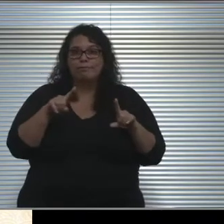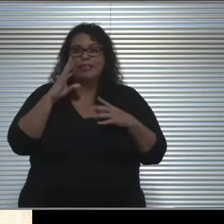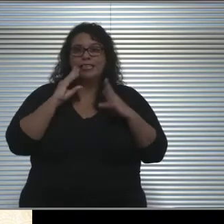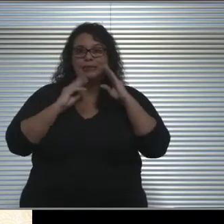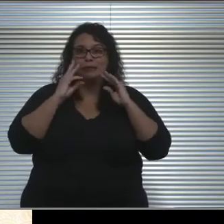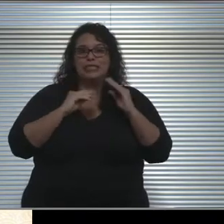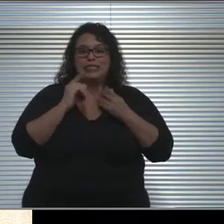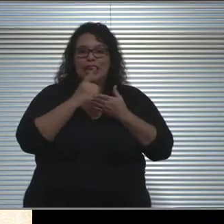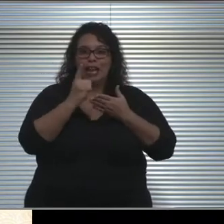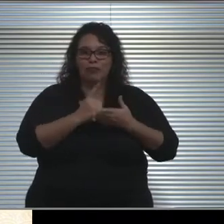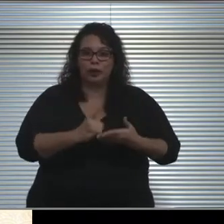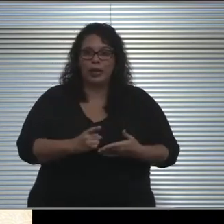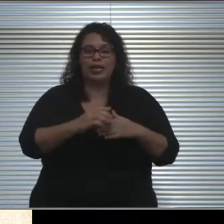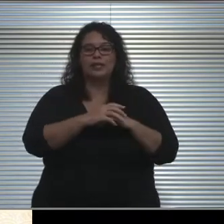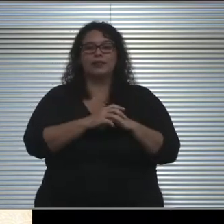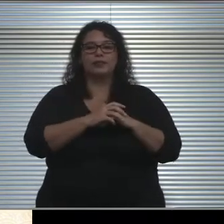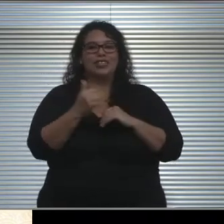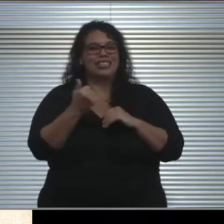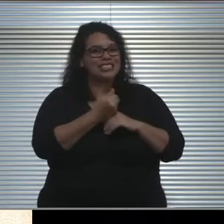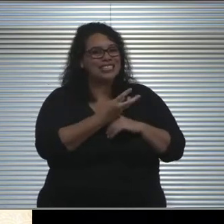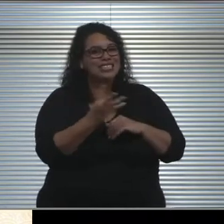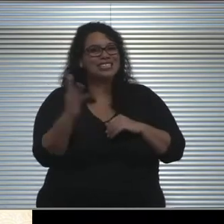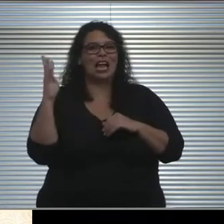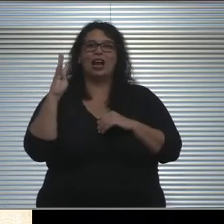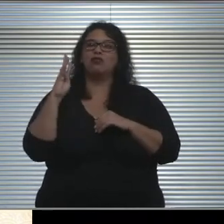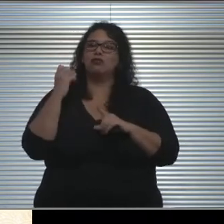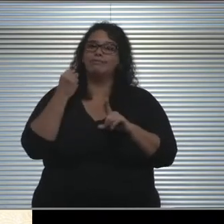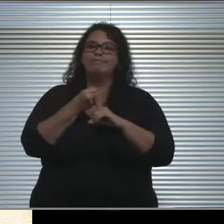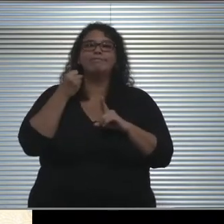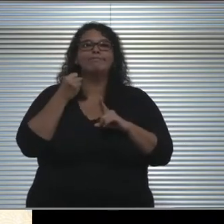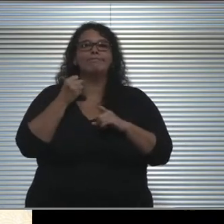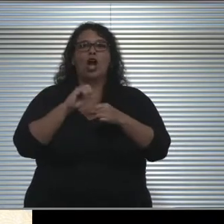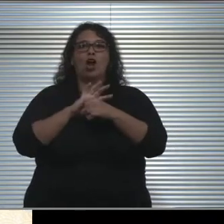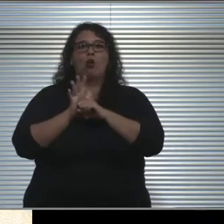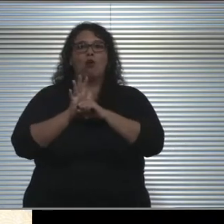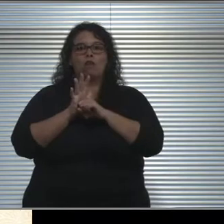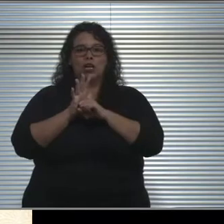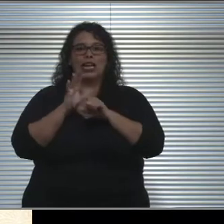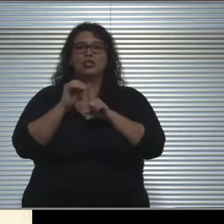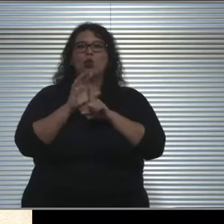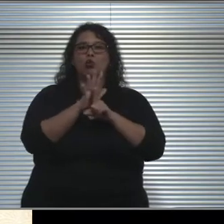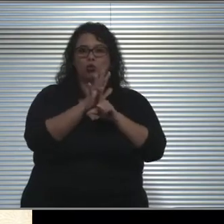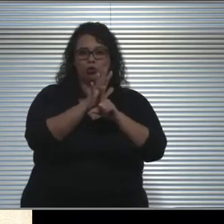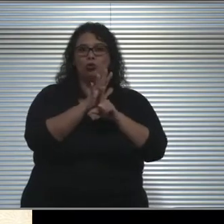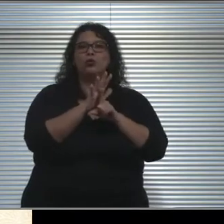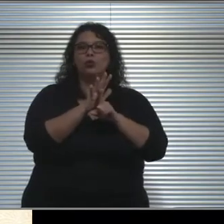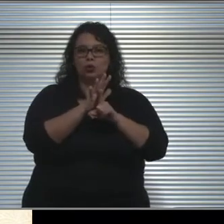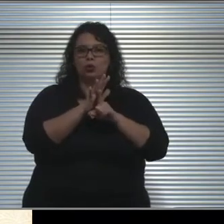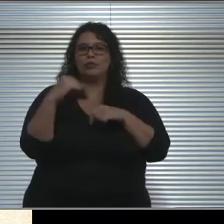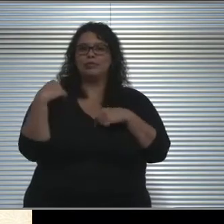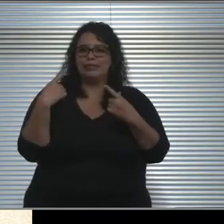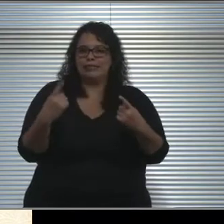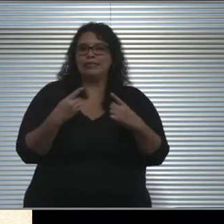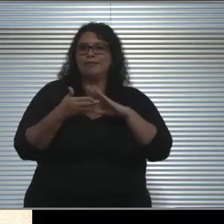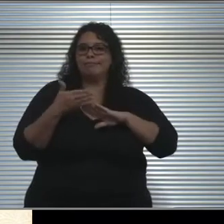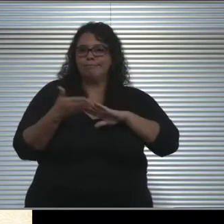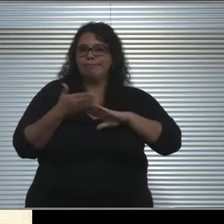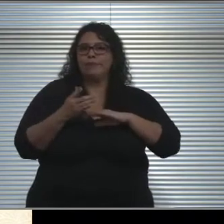We have had several incidents of COVID exposure, since we have been running these programs.